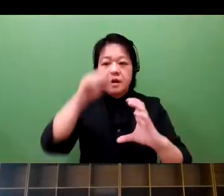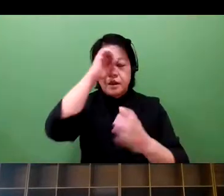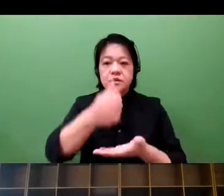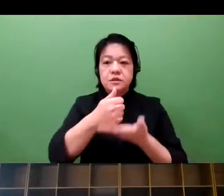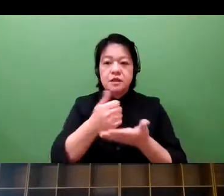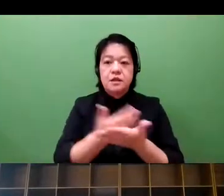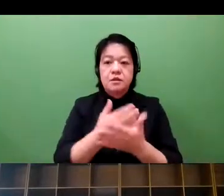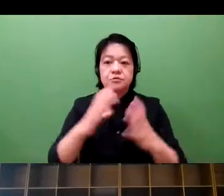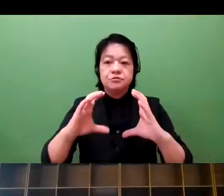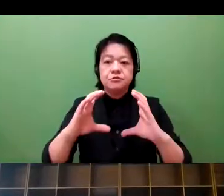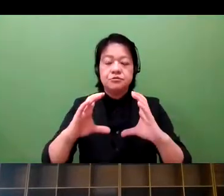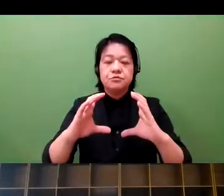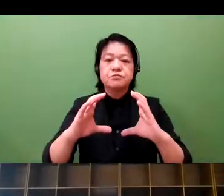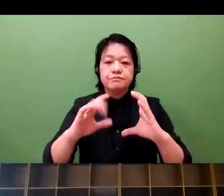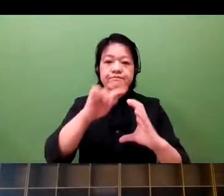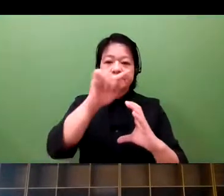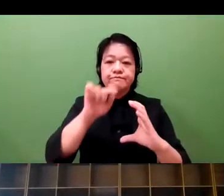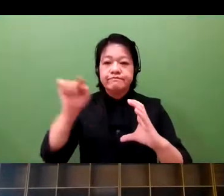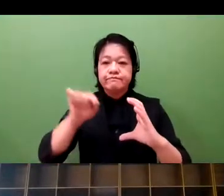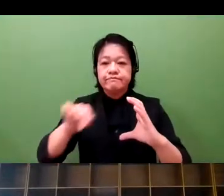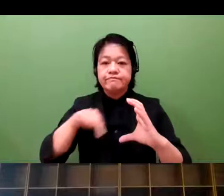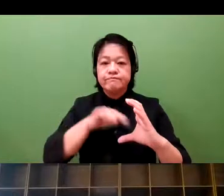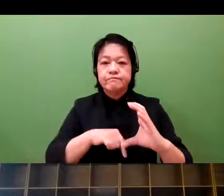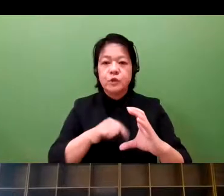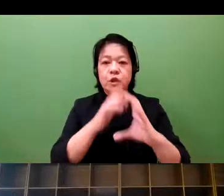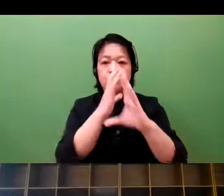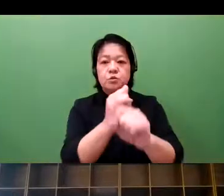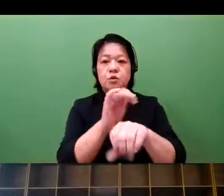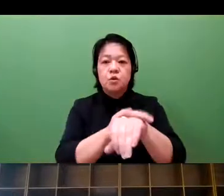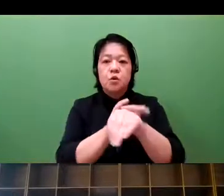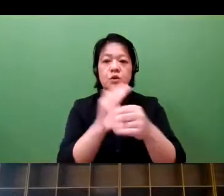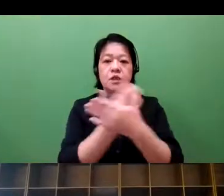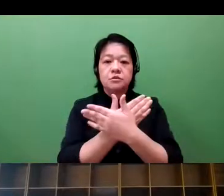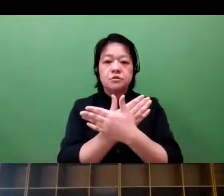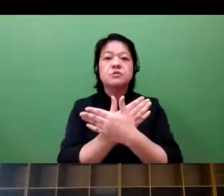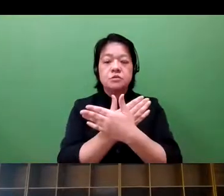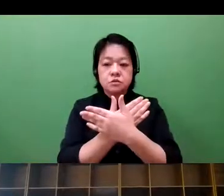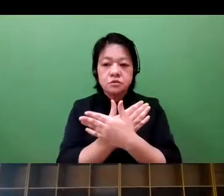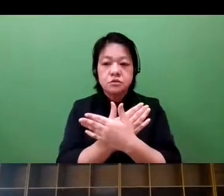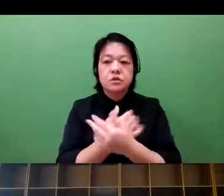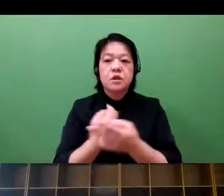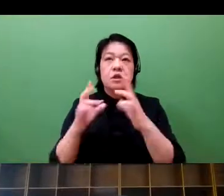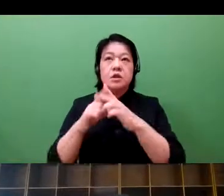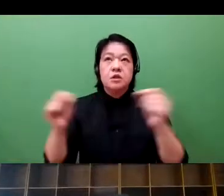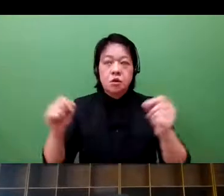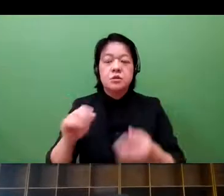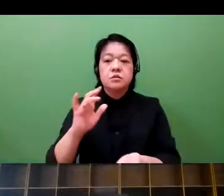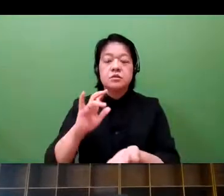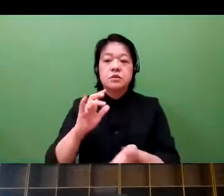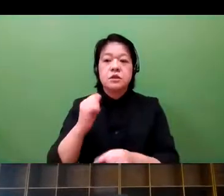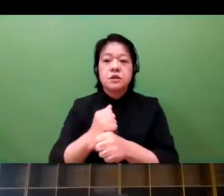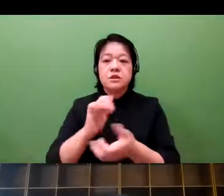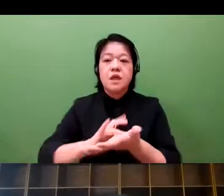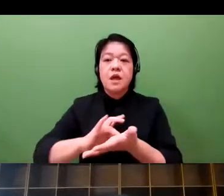But eventually, we will have the patients right in the center for clinical tests as well.